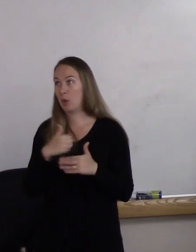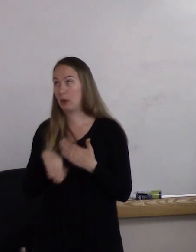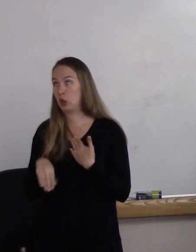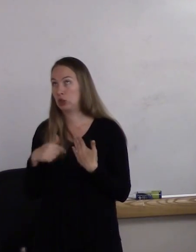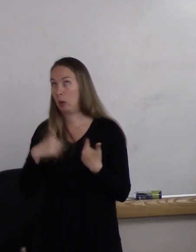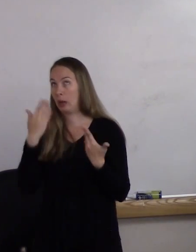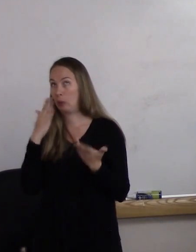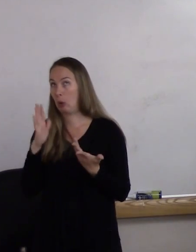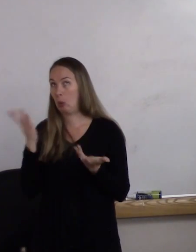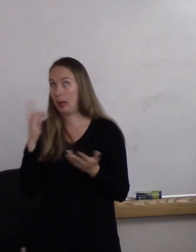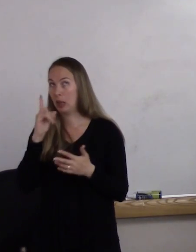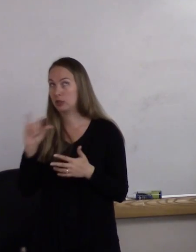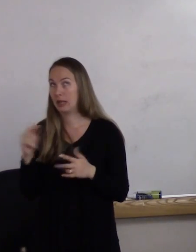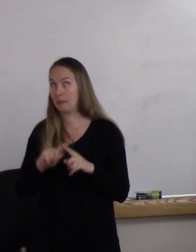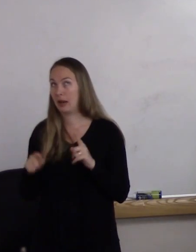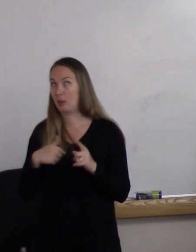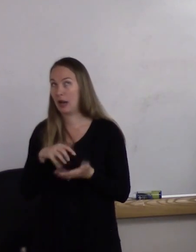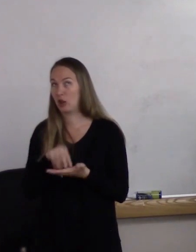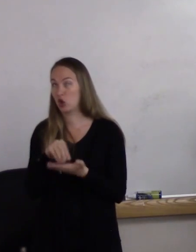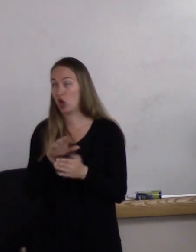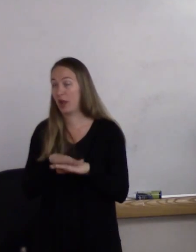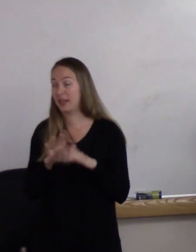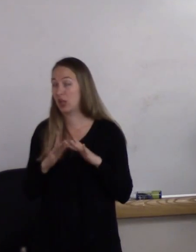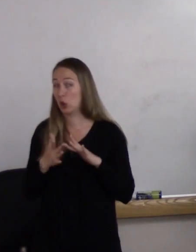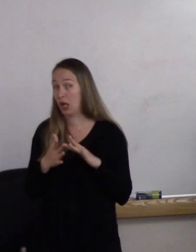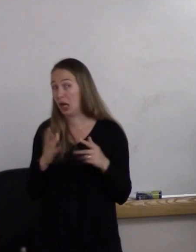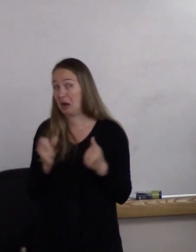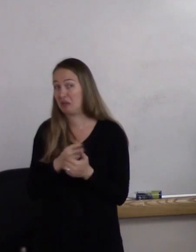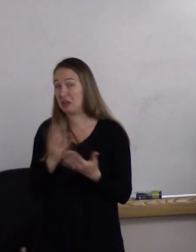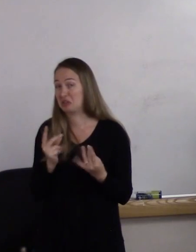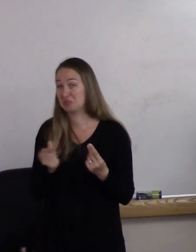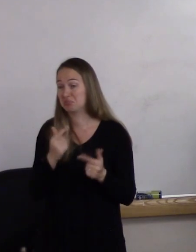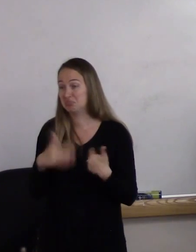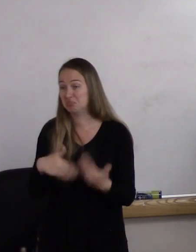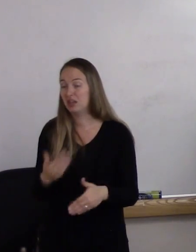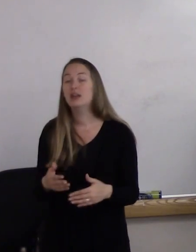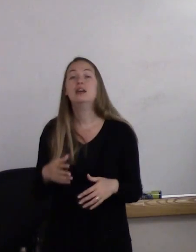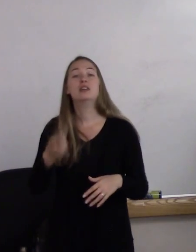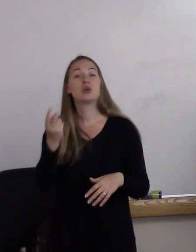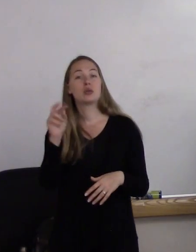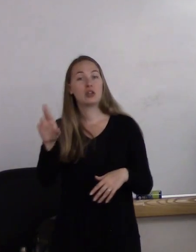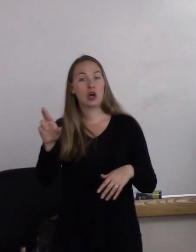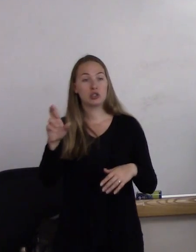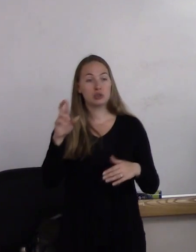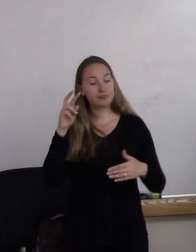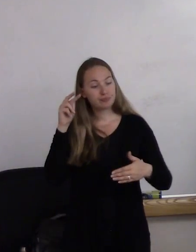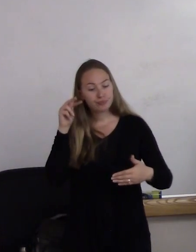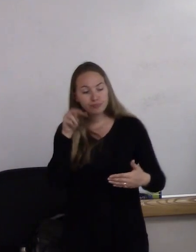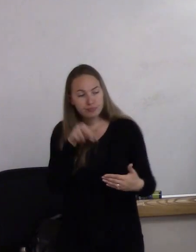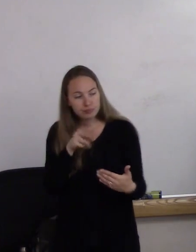This is what I learned on the Internet. So kind of doctor peeks under the swaddling and kind of is a little bit shocked